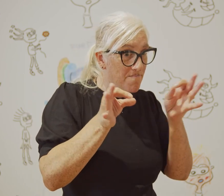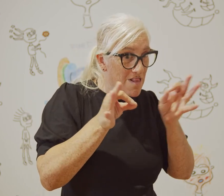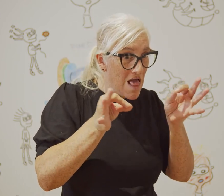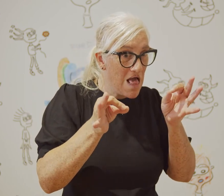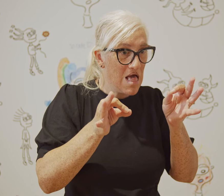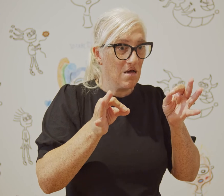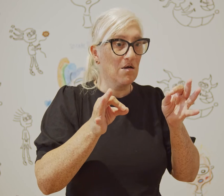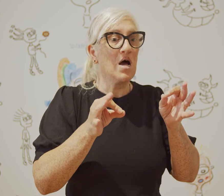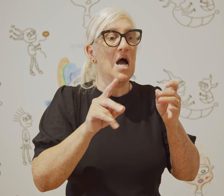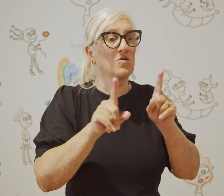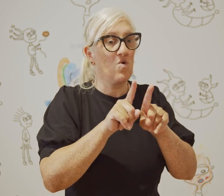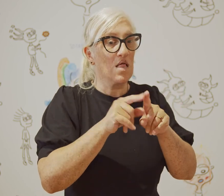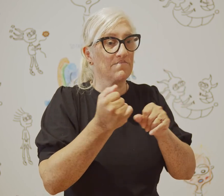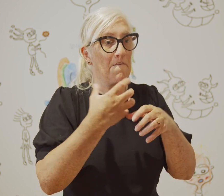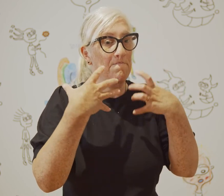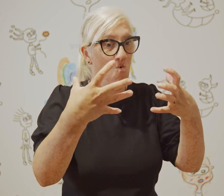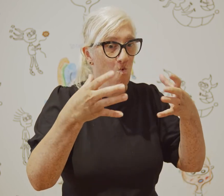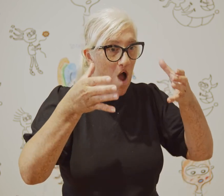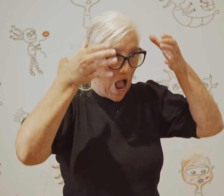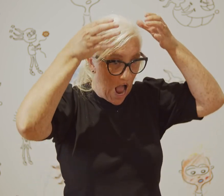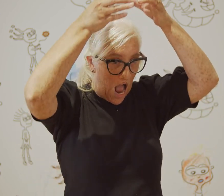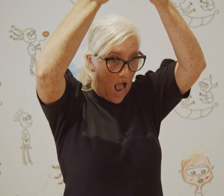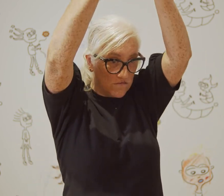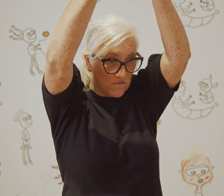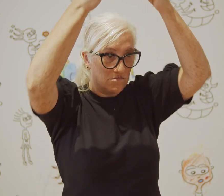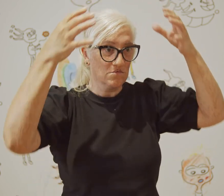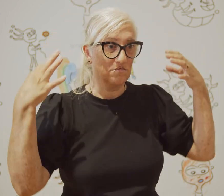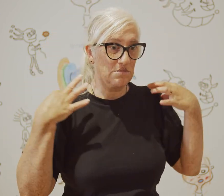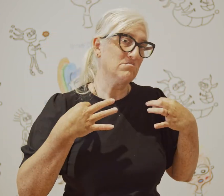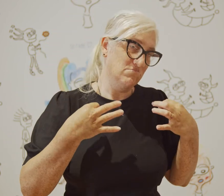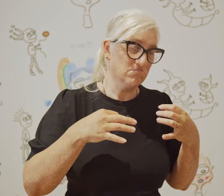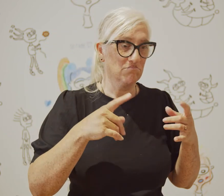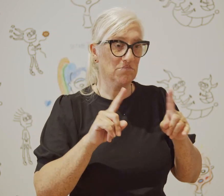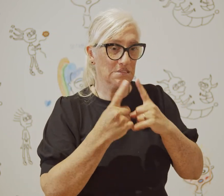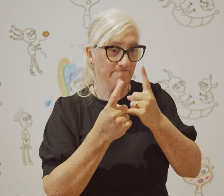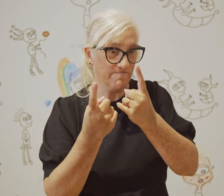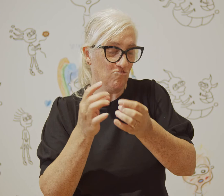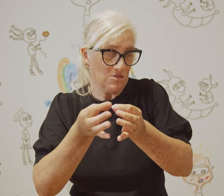I also plan on continuing the series of pointed hats and sewn work.